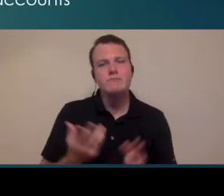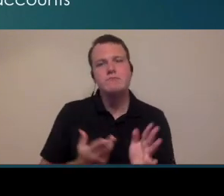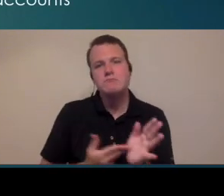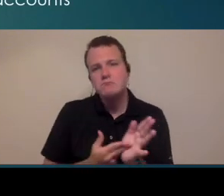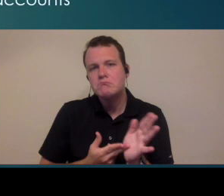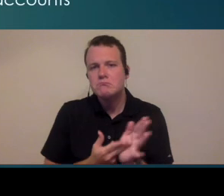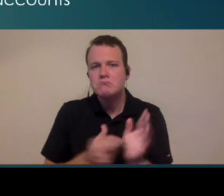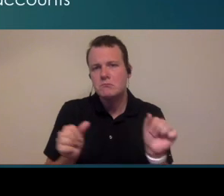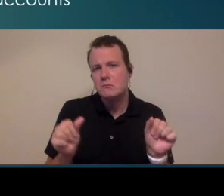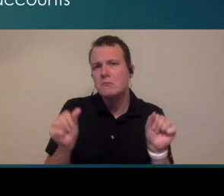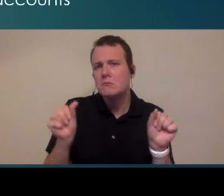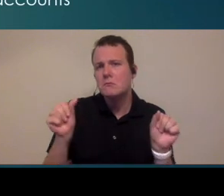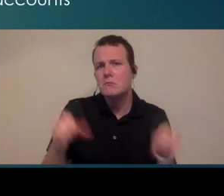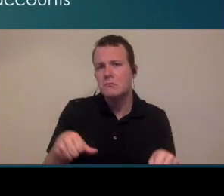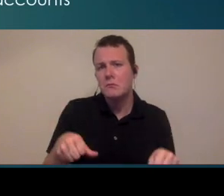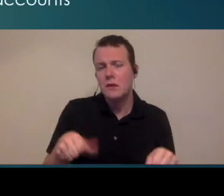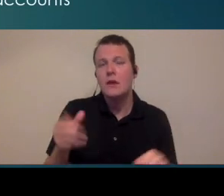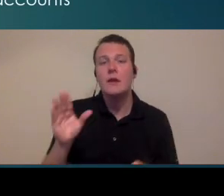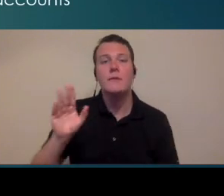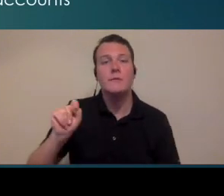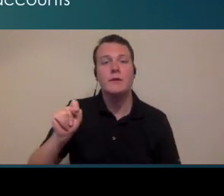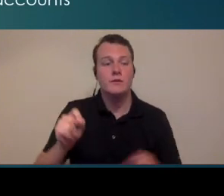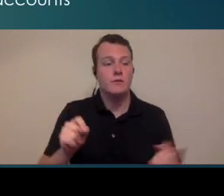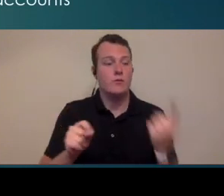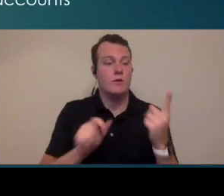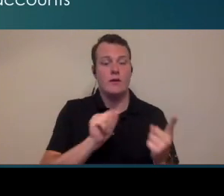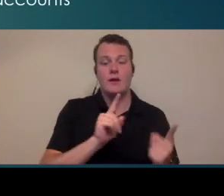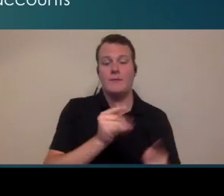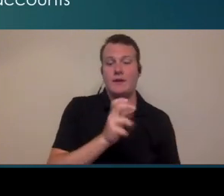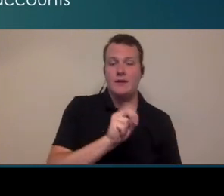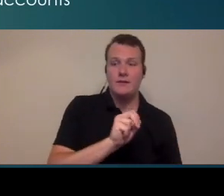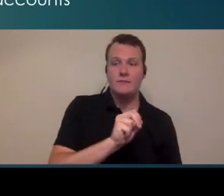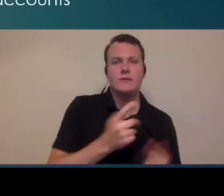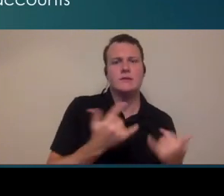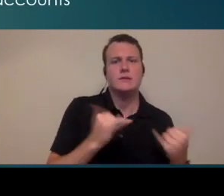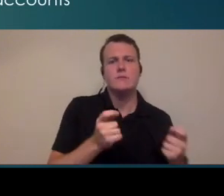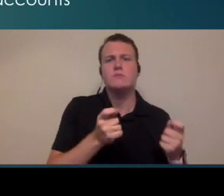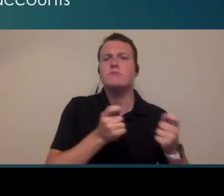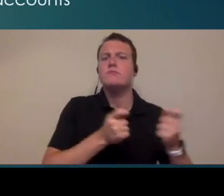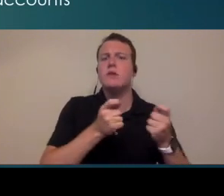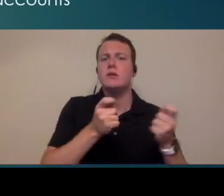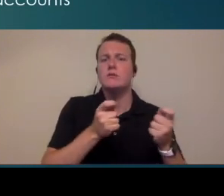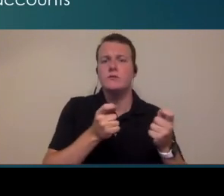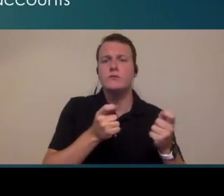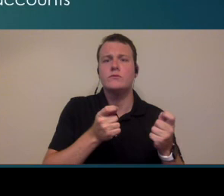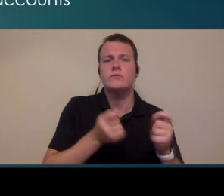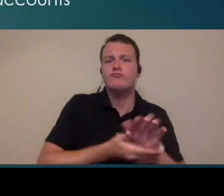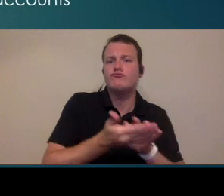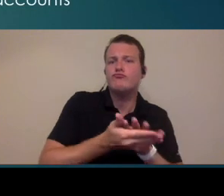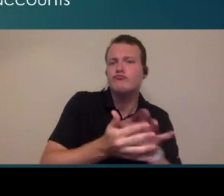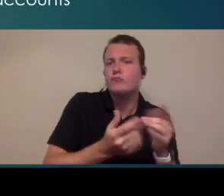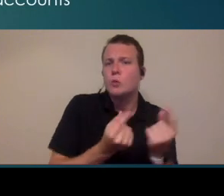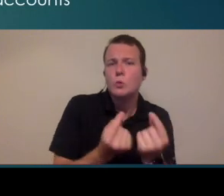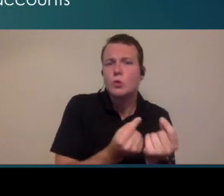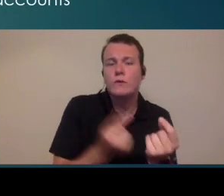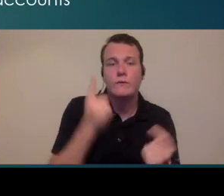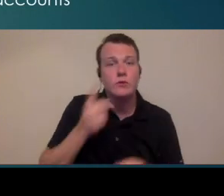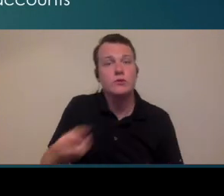think it certainly can but in a lot of in a lot of instances one administrative person might still be able to handle the flow of two providers